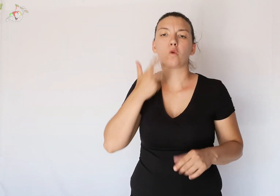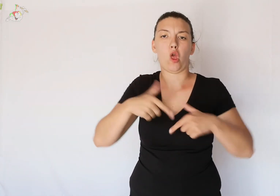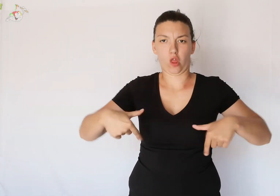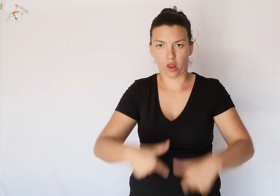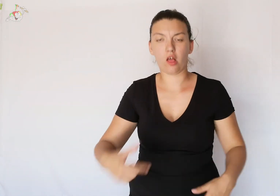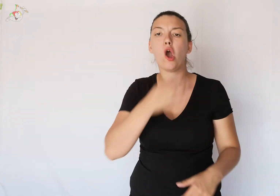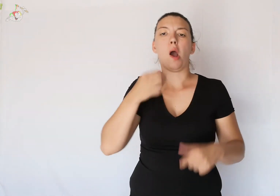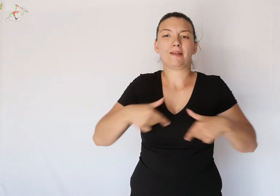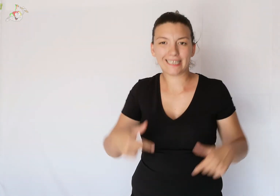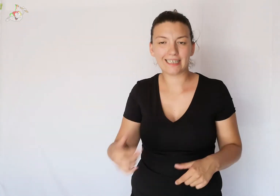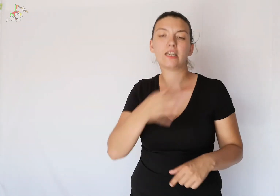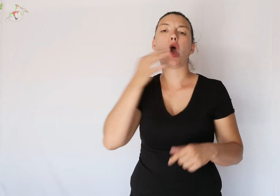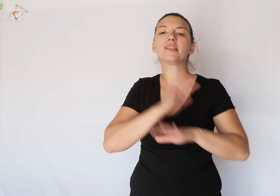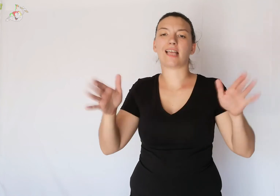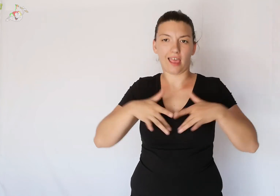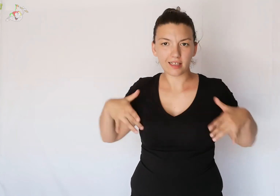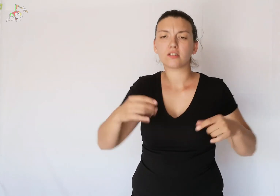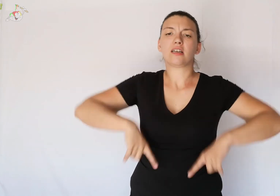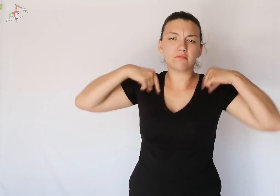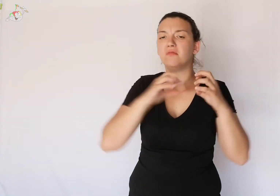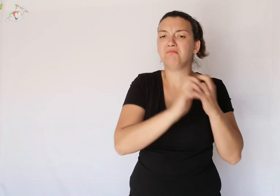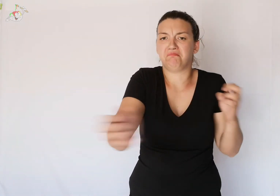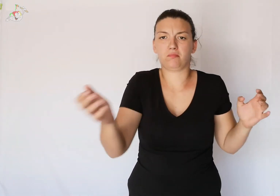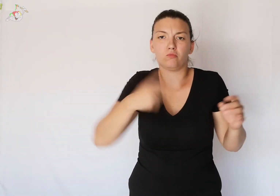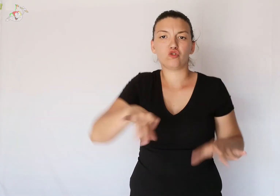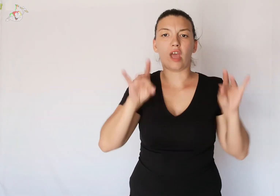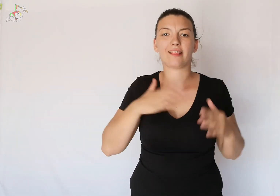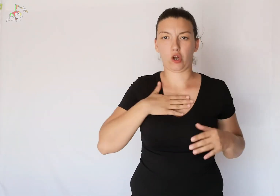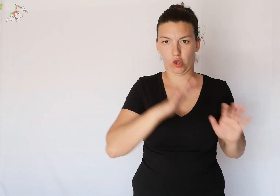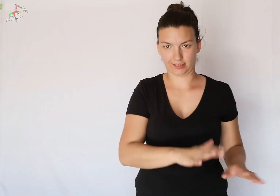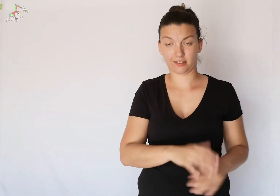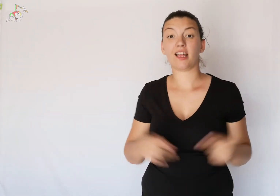who prefers bikini or topless, one-piece swimsuit or other, it's our choice.